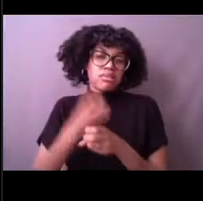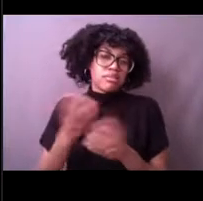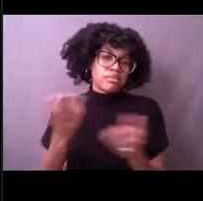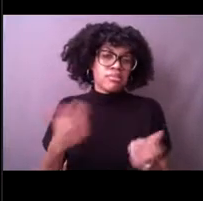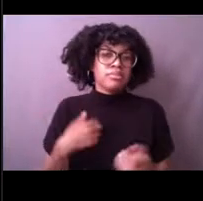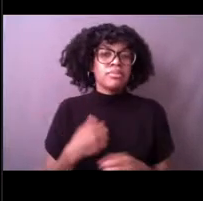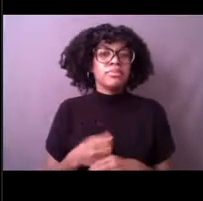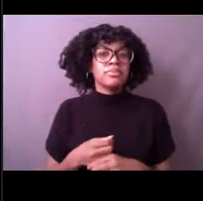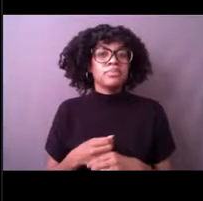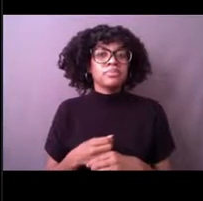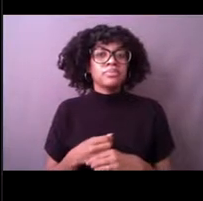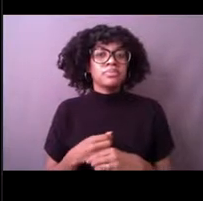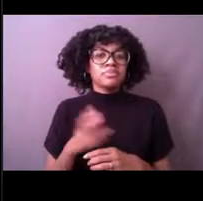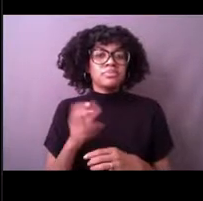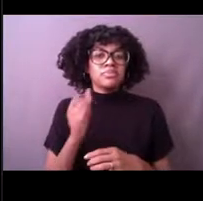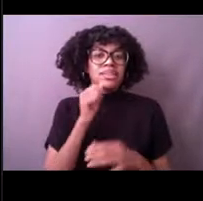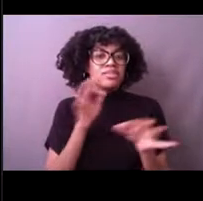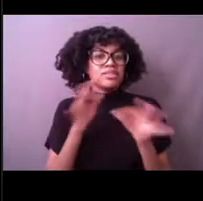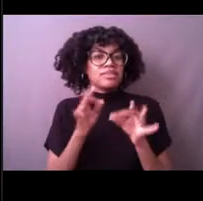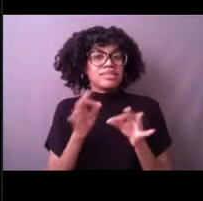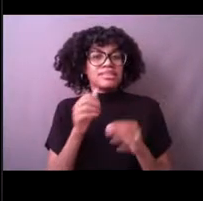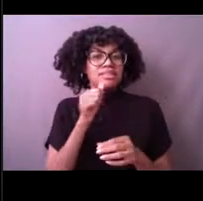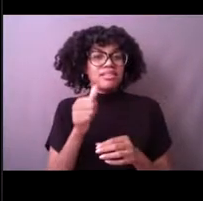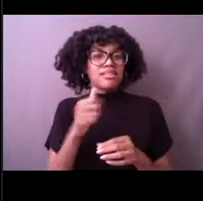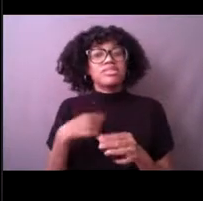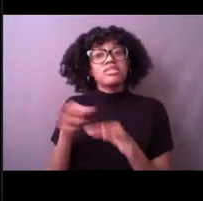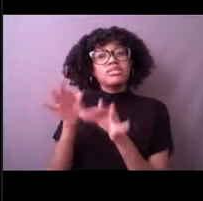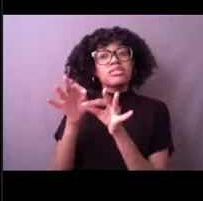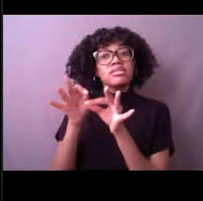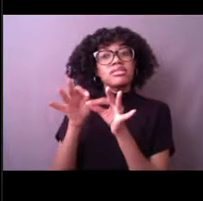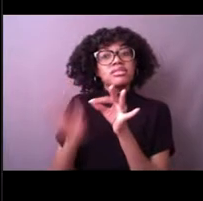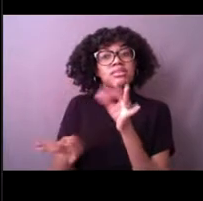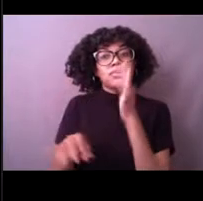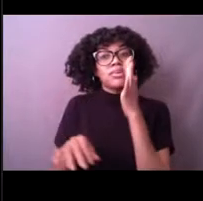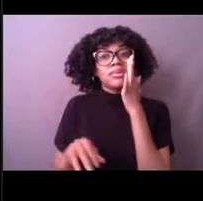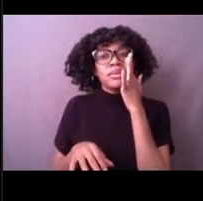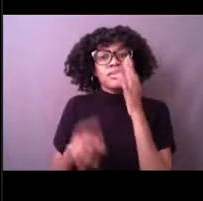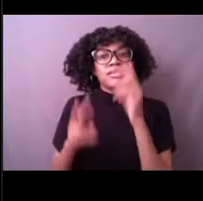for everybody to understand. It's a simple, very basic unit.